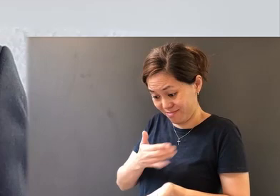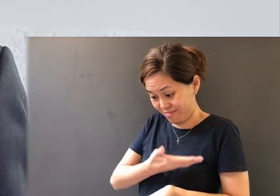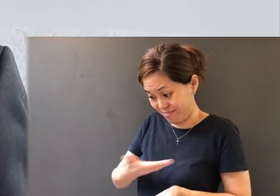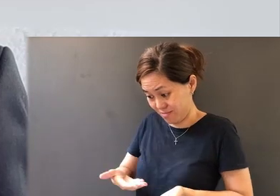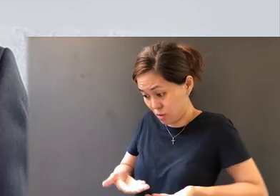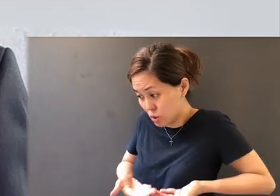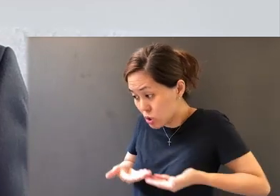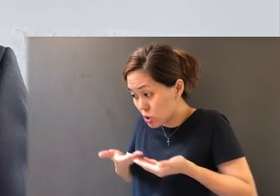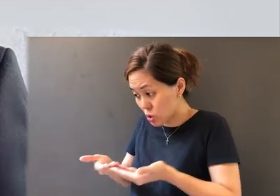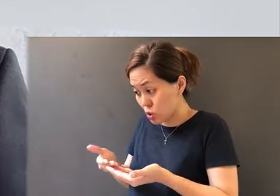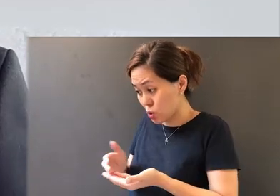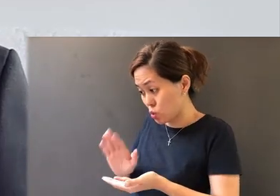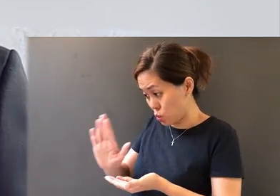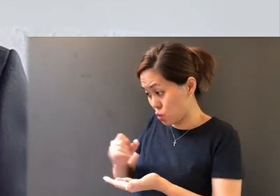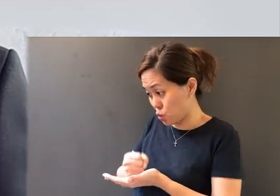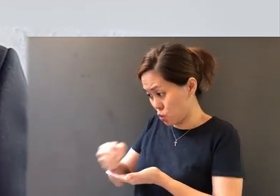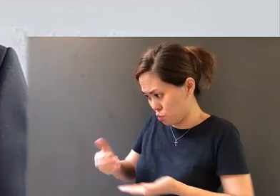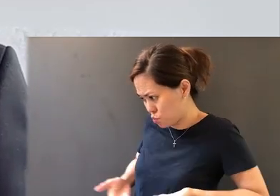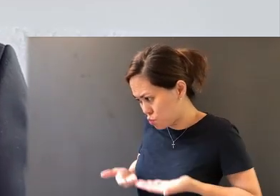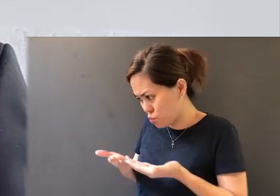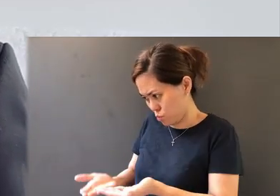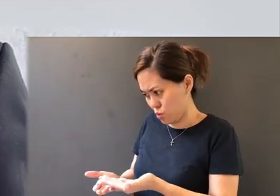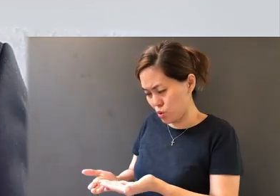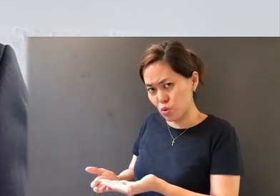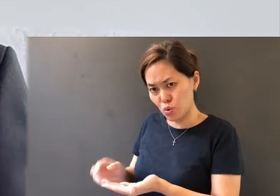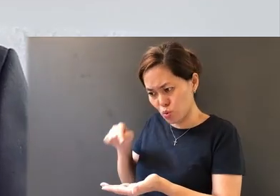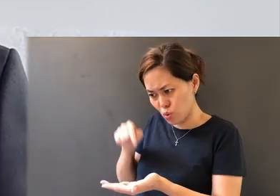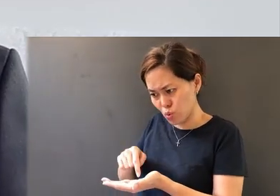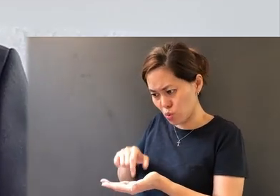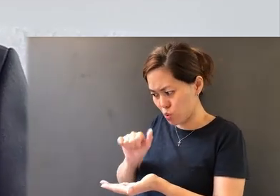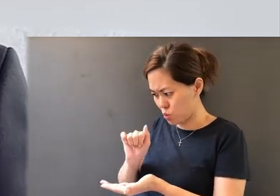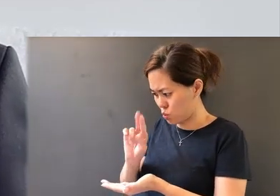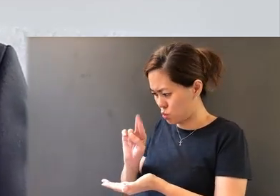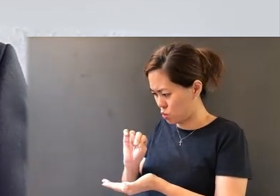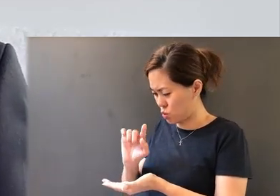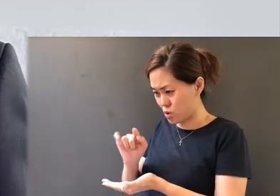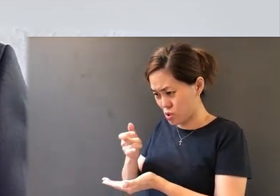that are brought to your pawn shop are authentic,